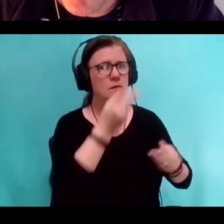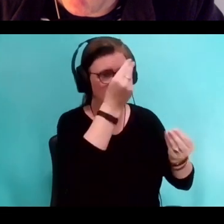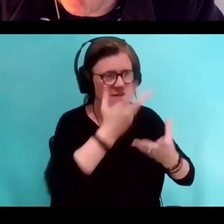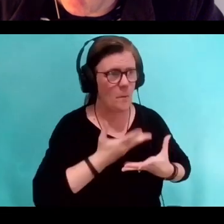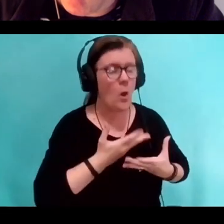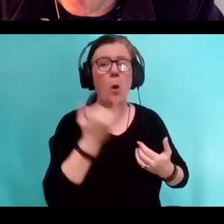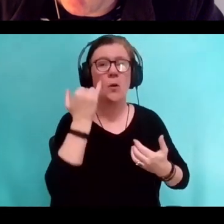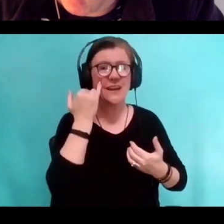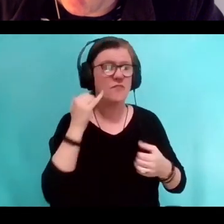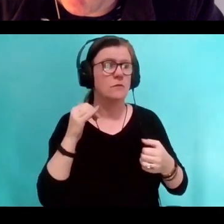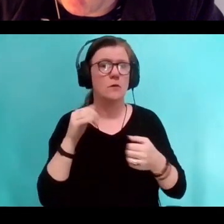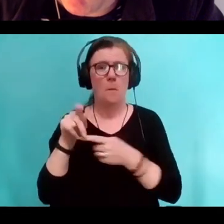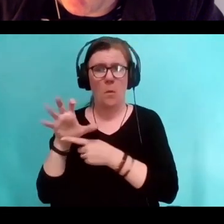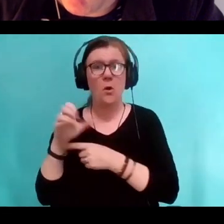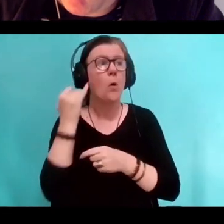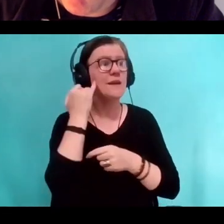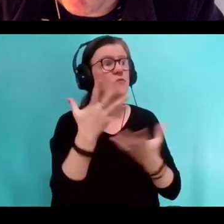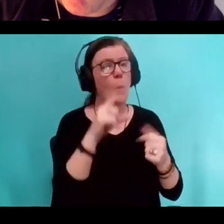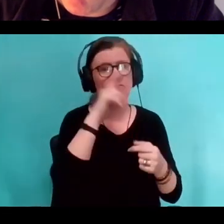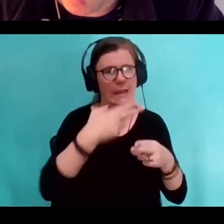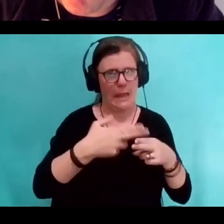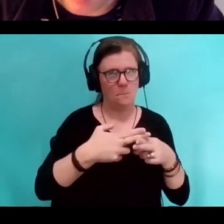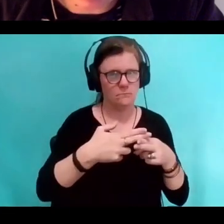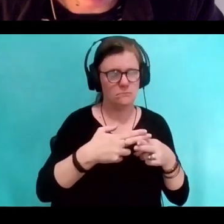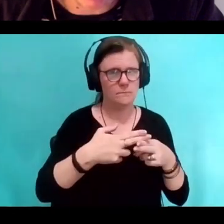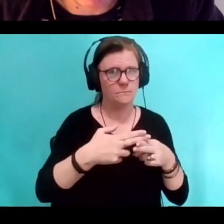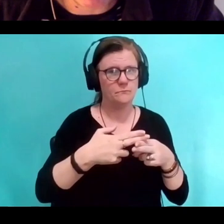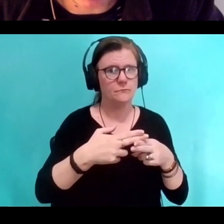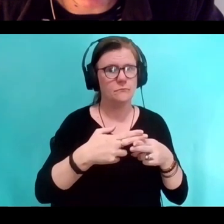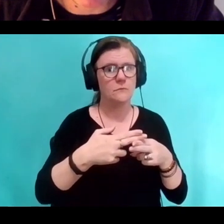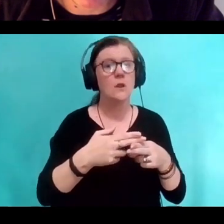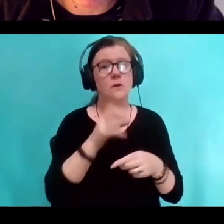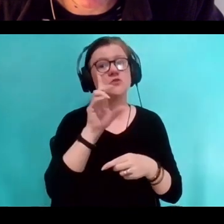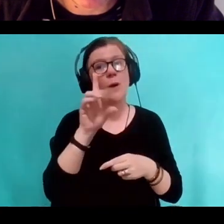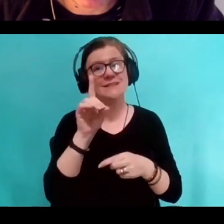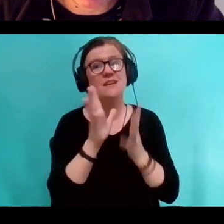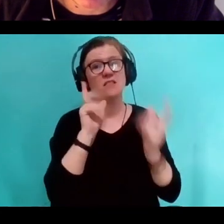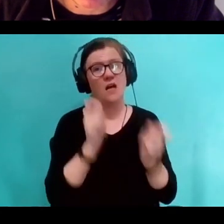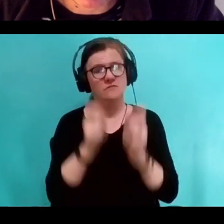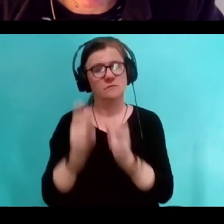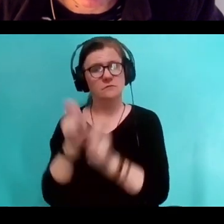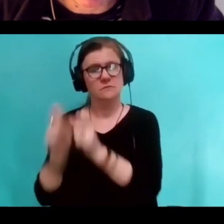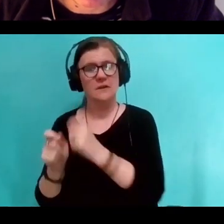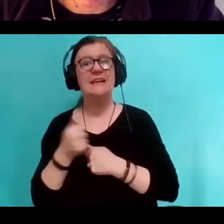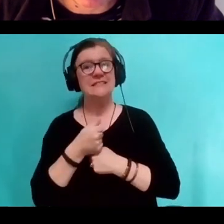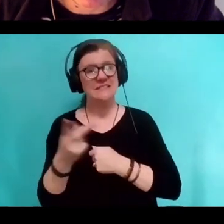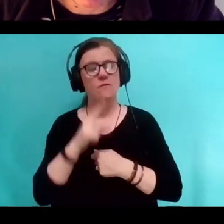And also do you need a pseudonym?" And so there were a lot of changes that went through. There are a number of pseudonyms in the book.